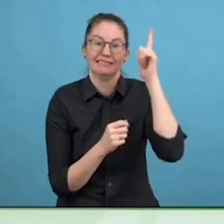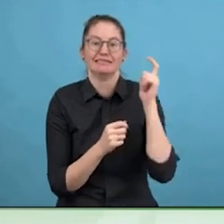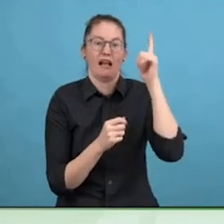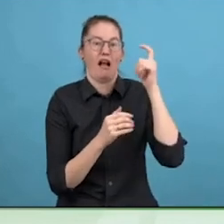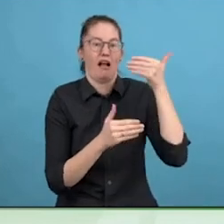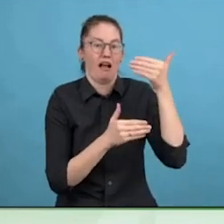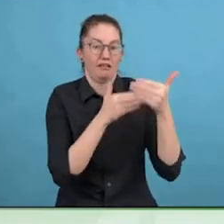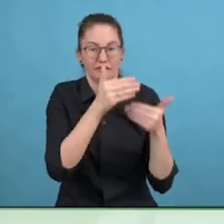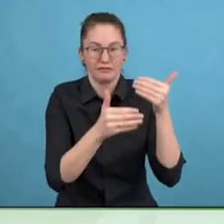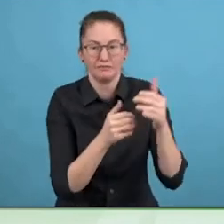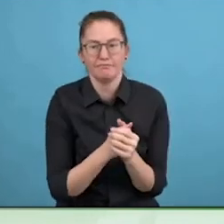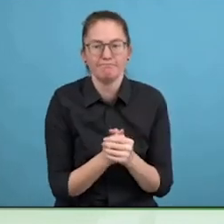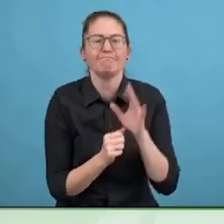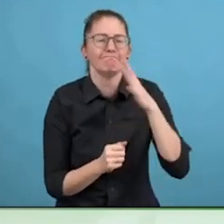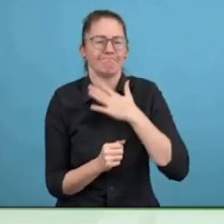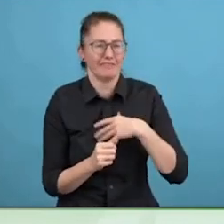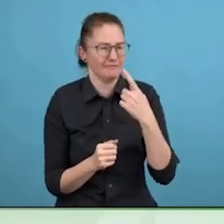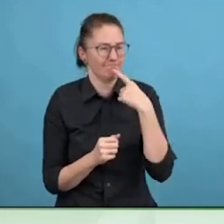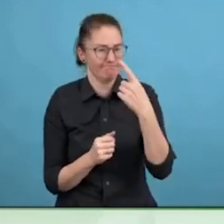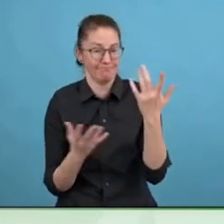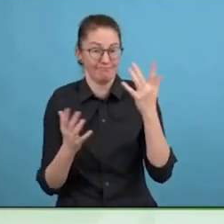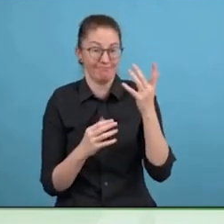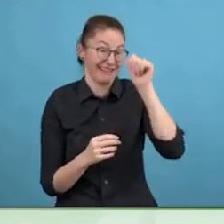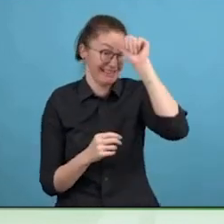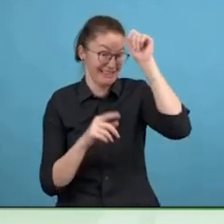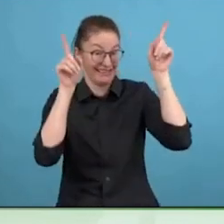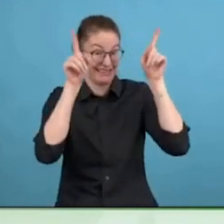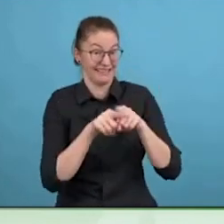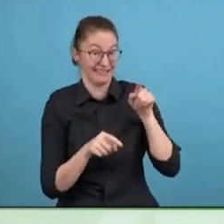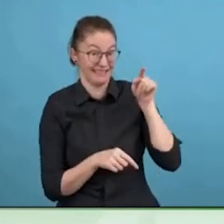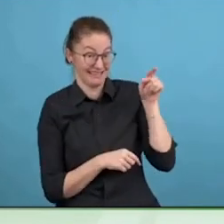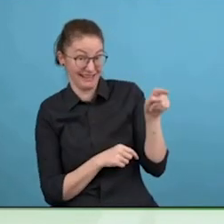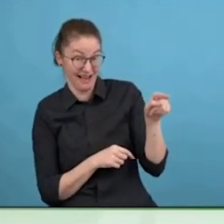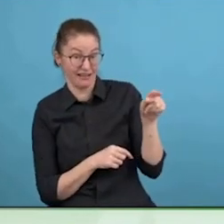the society, you can see that economy, again, working for the